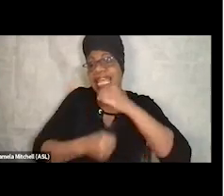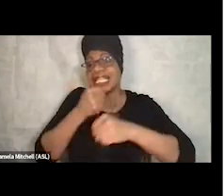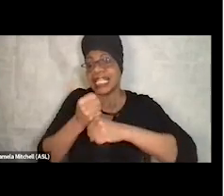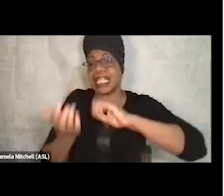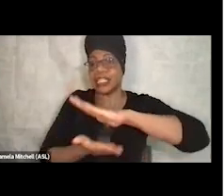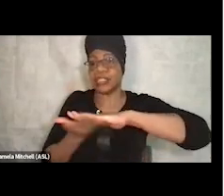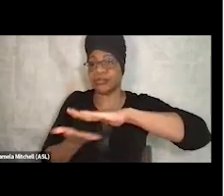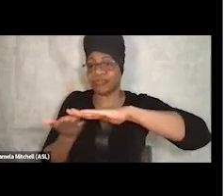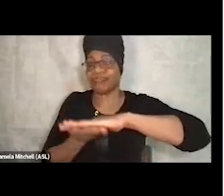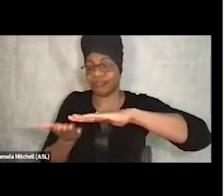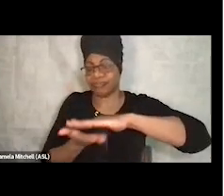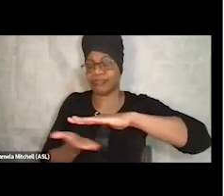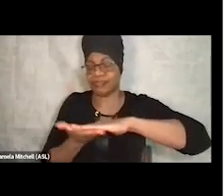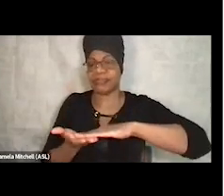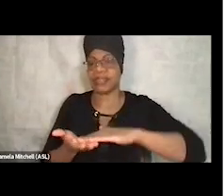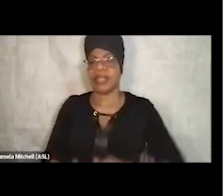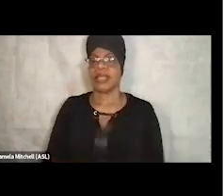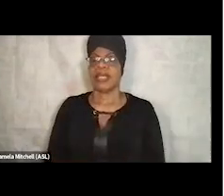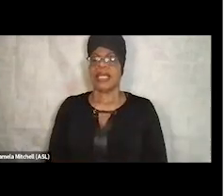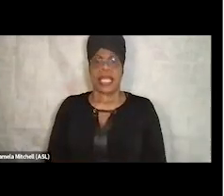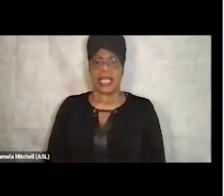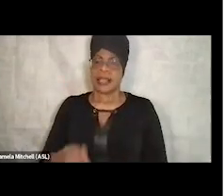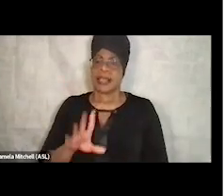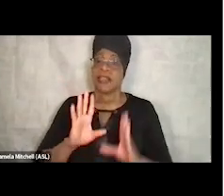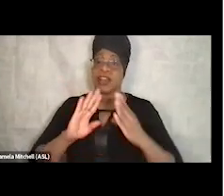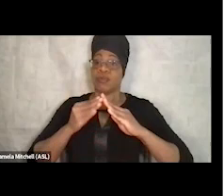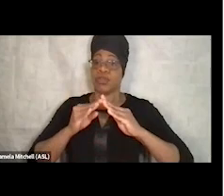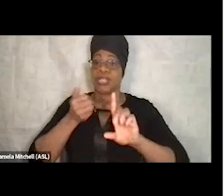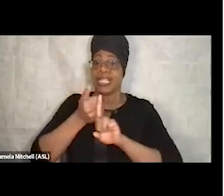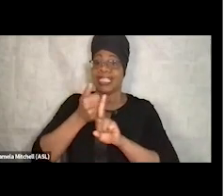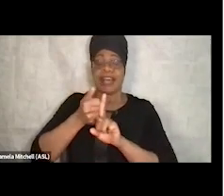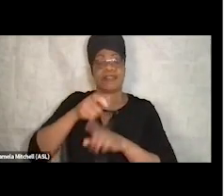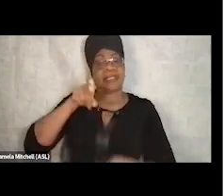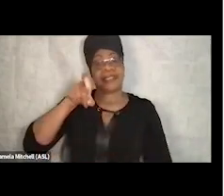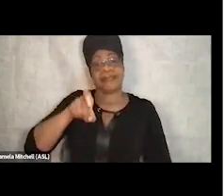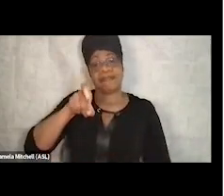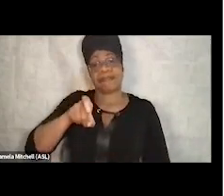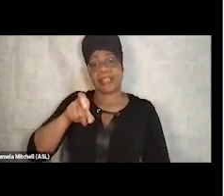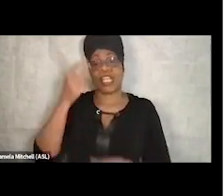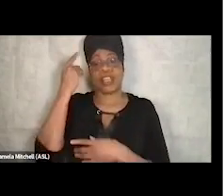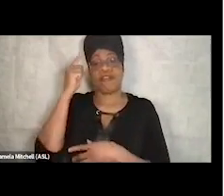And there was a big need in the community for addiction treatment,